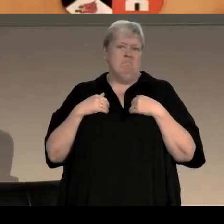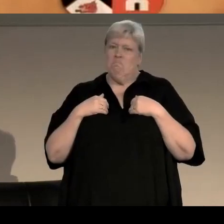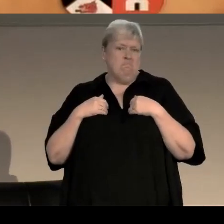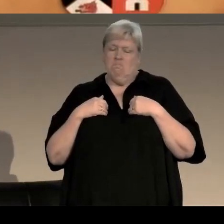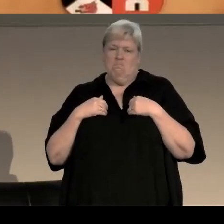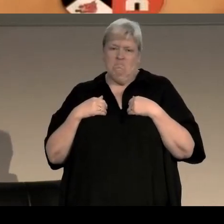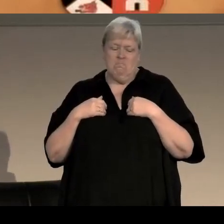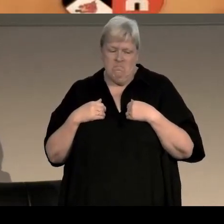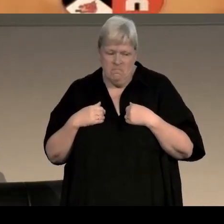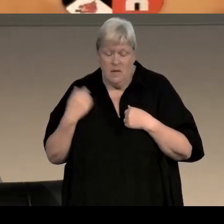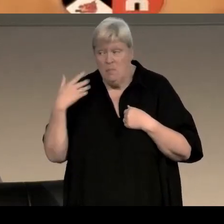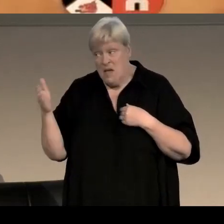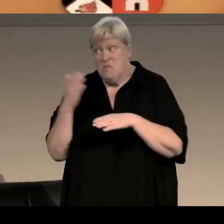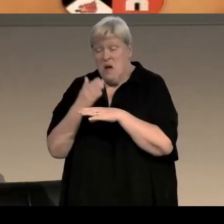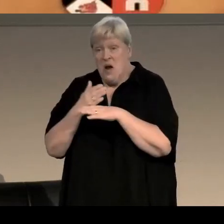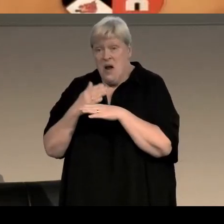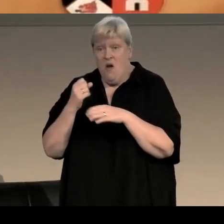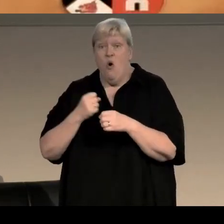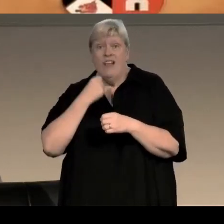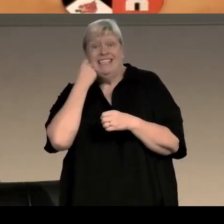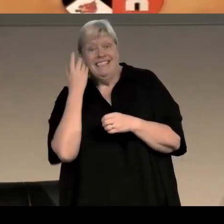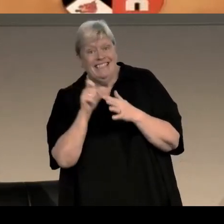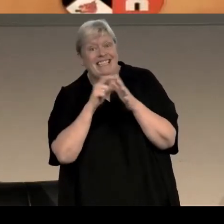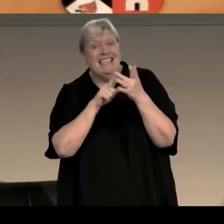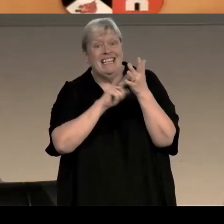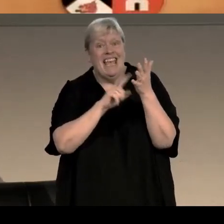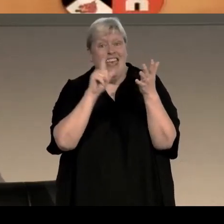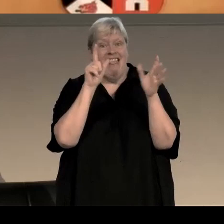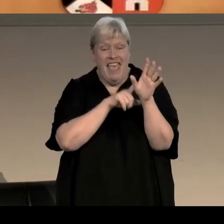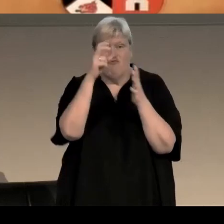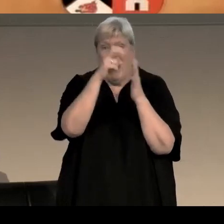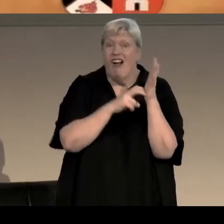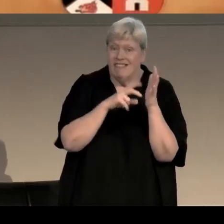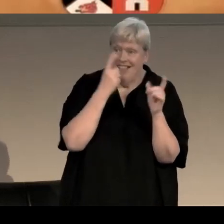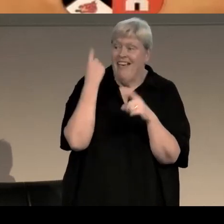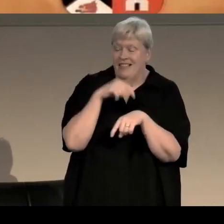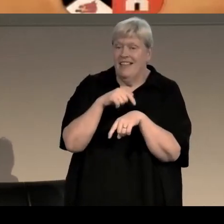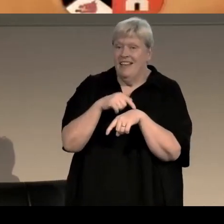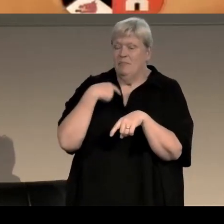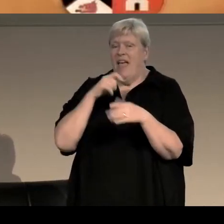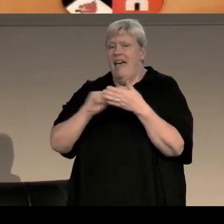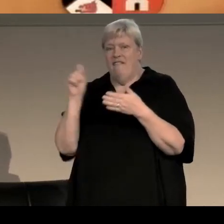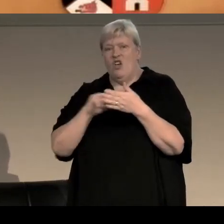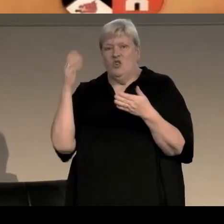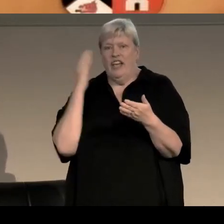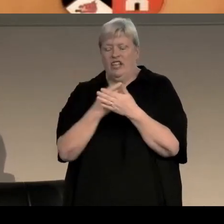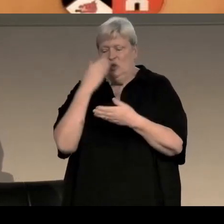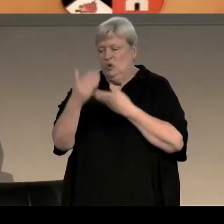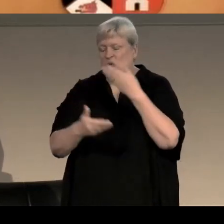although I was working on the daily record at the time this book is set if I was writing the true story of what happened to me in 1979,